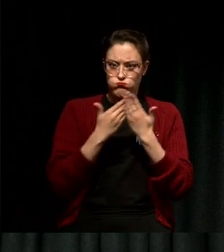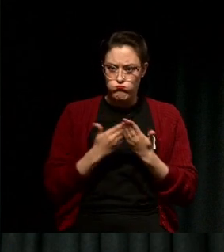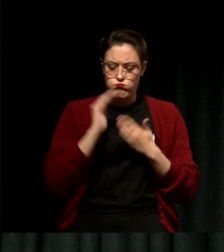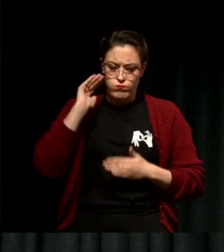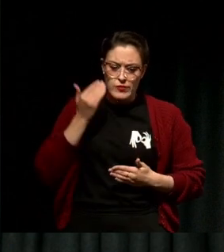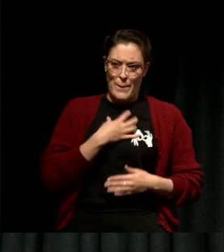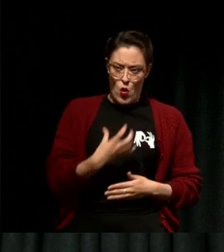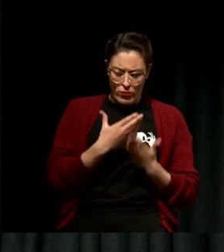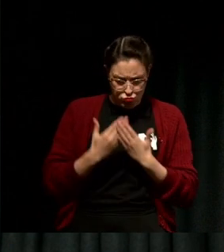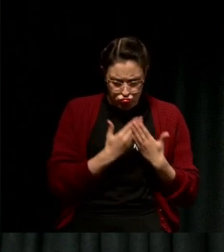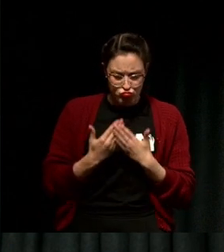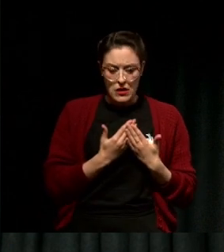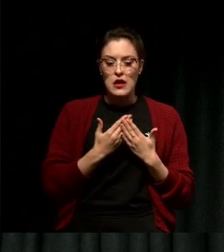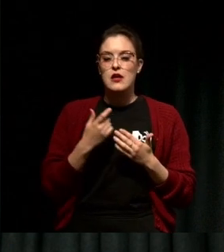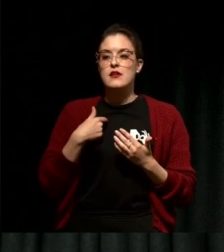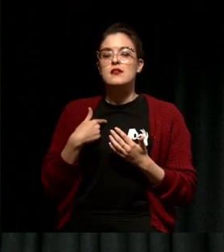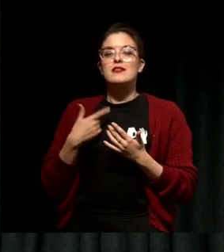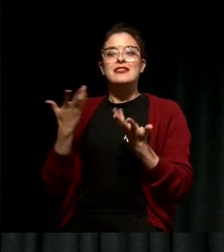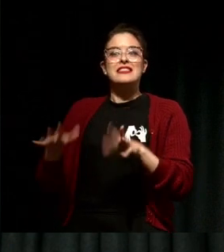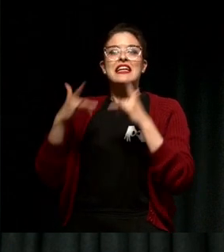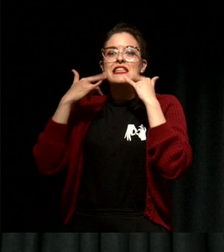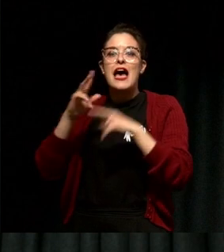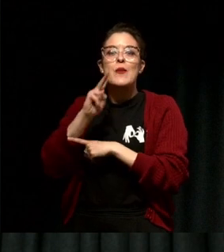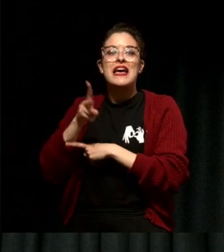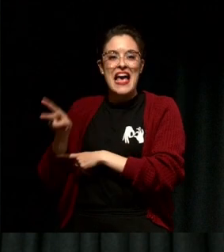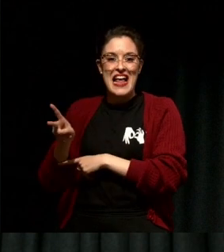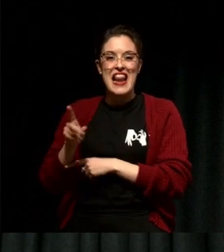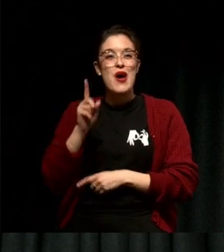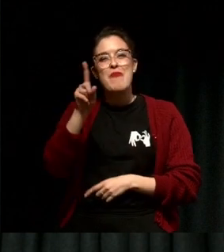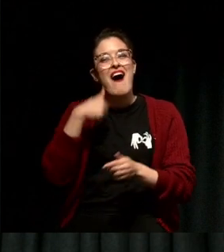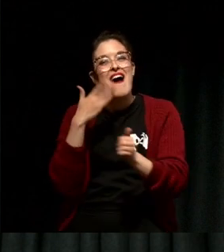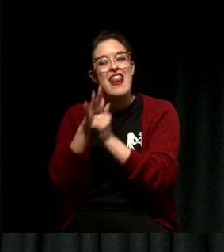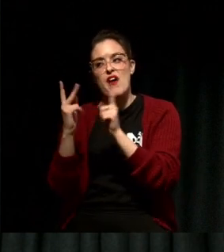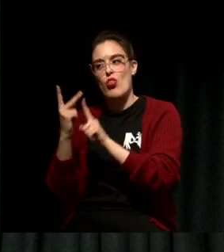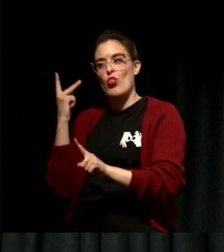I took it again but I didn't look over the things that I'd gotten wrong, I didn't face